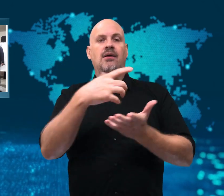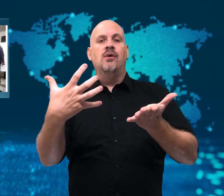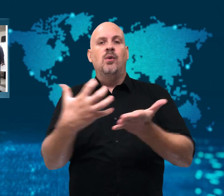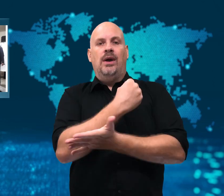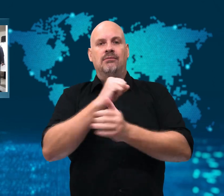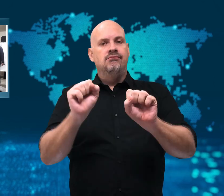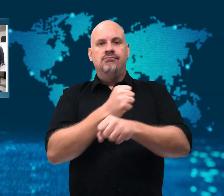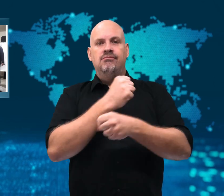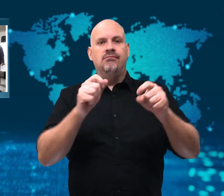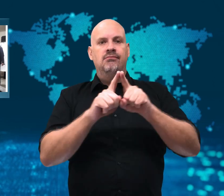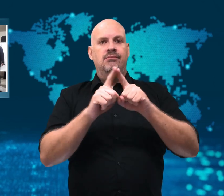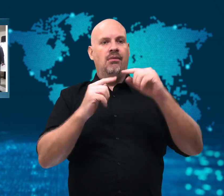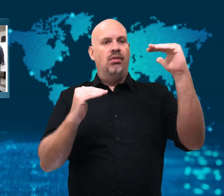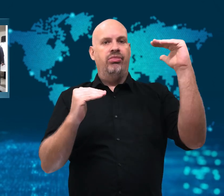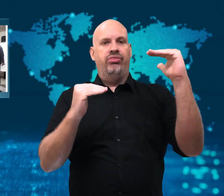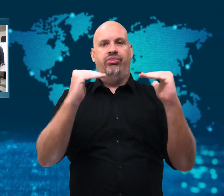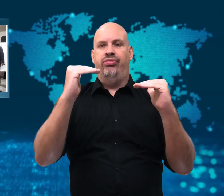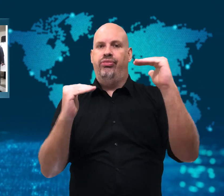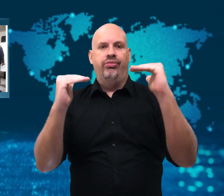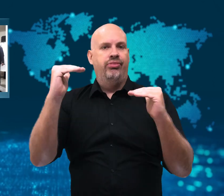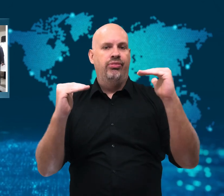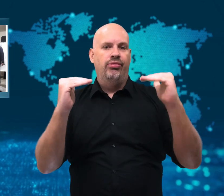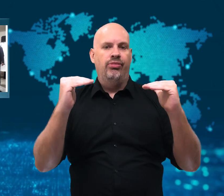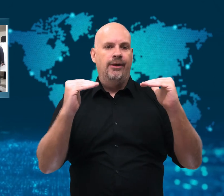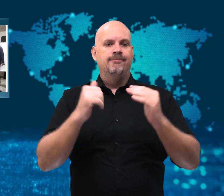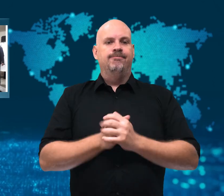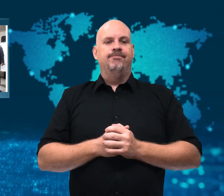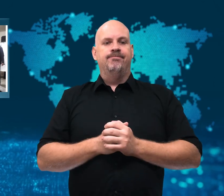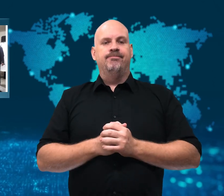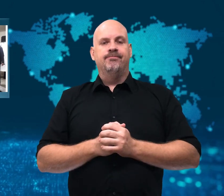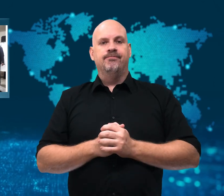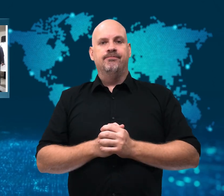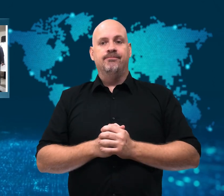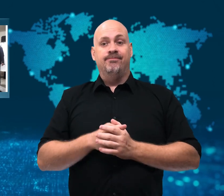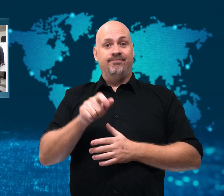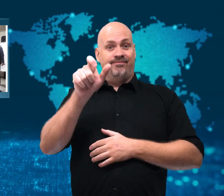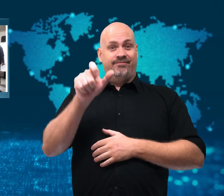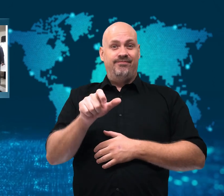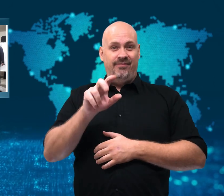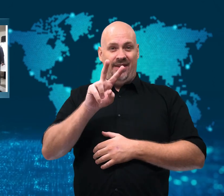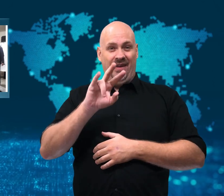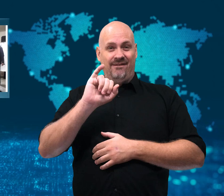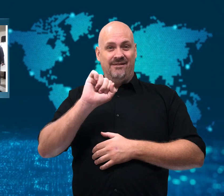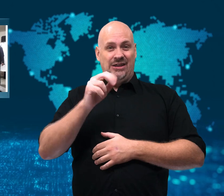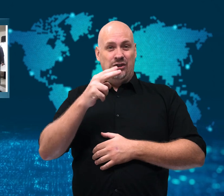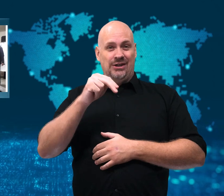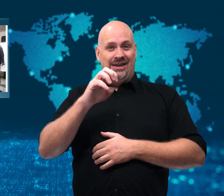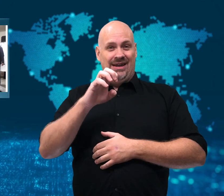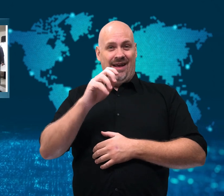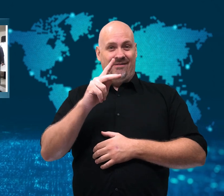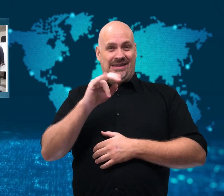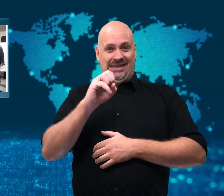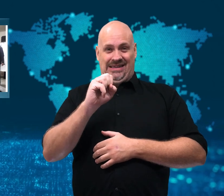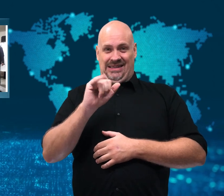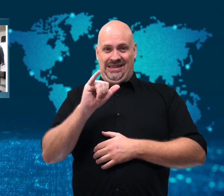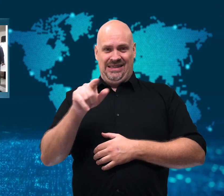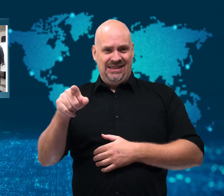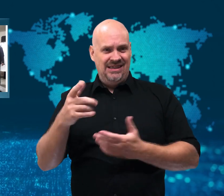the true candidate loses votes if people don’t recognize